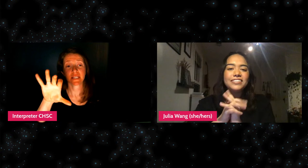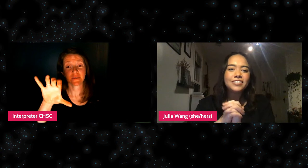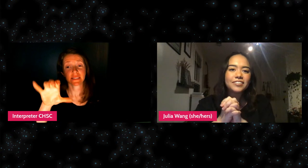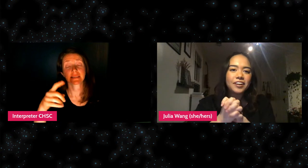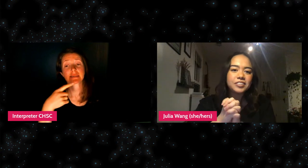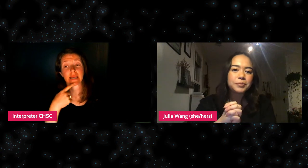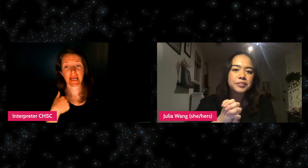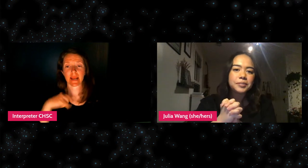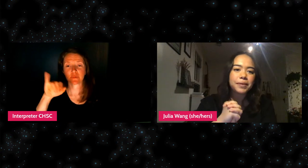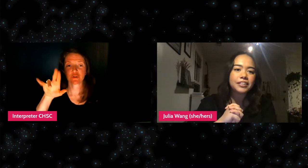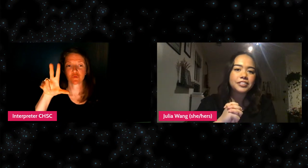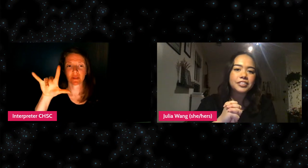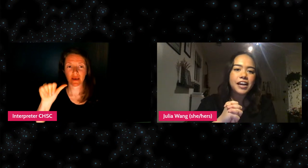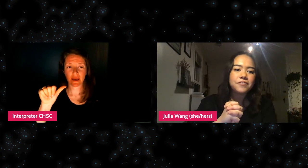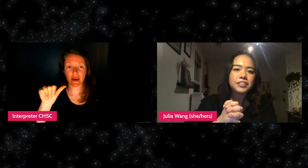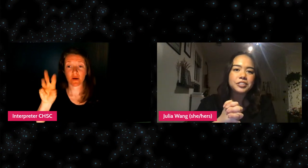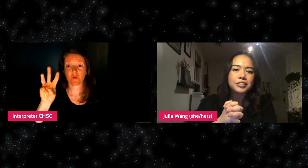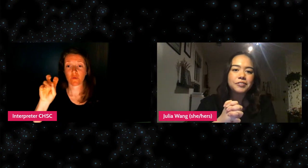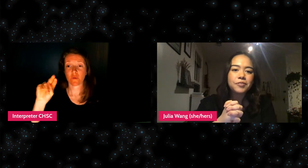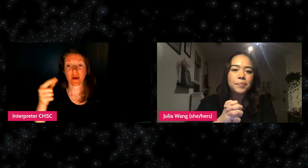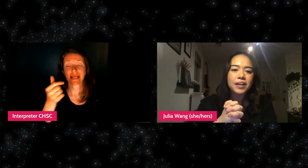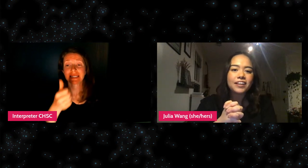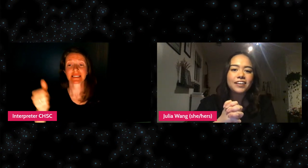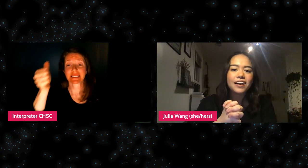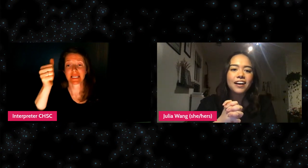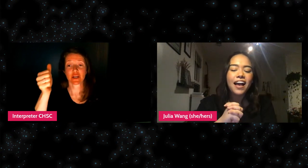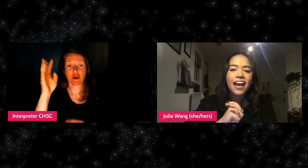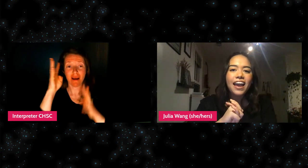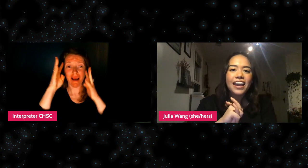the Senior Entrepreneurship Manager at Venture for America.